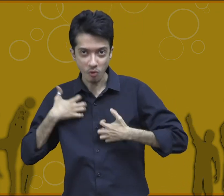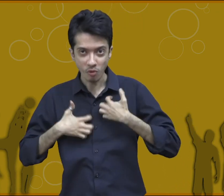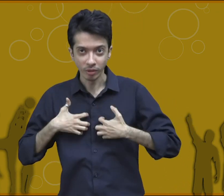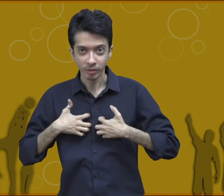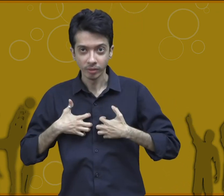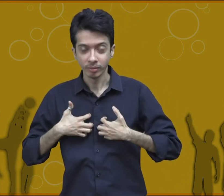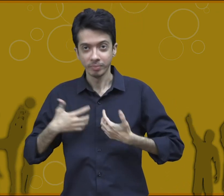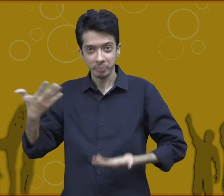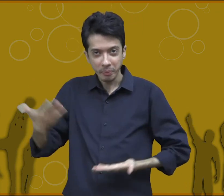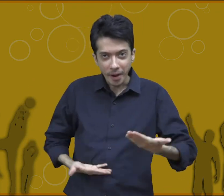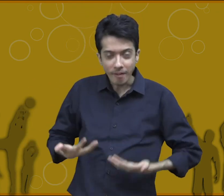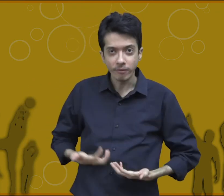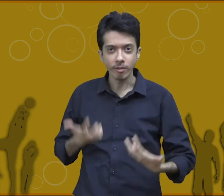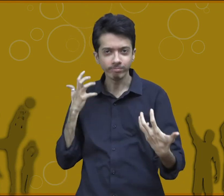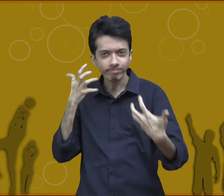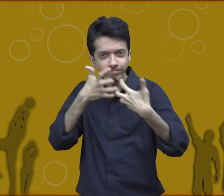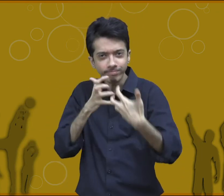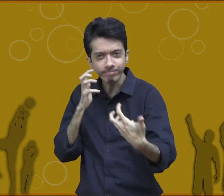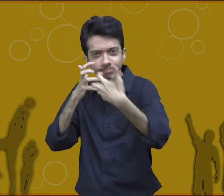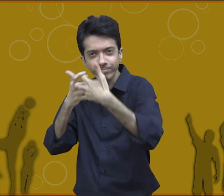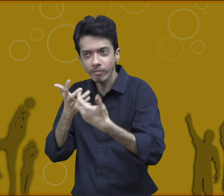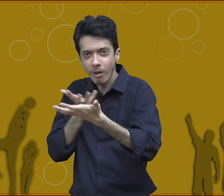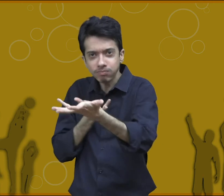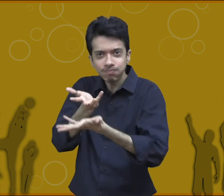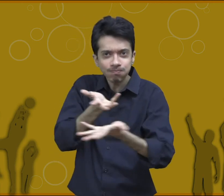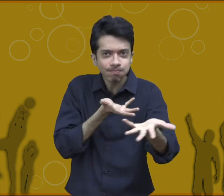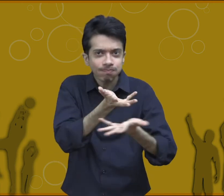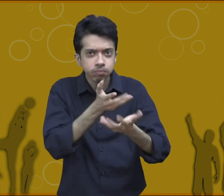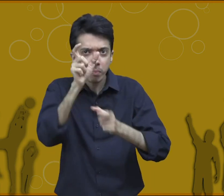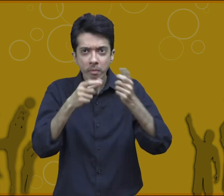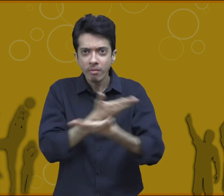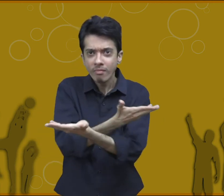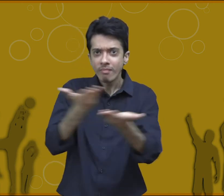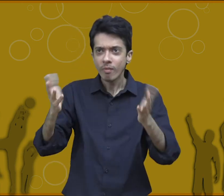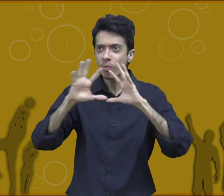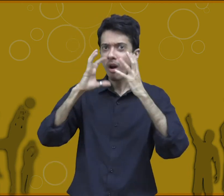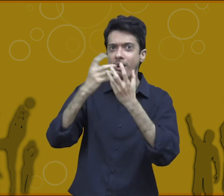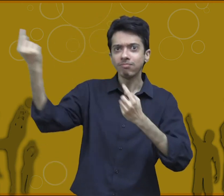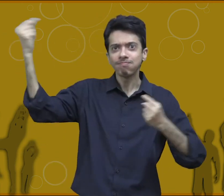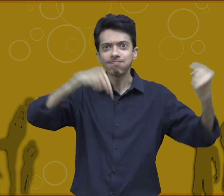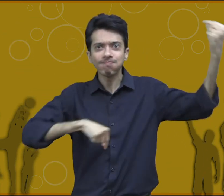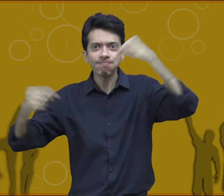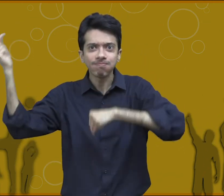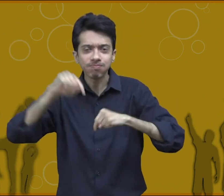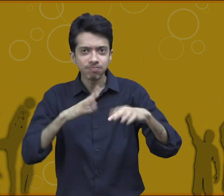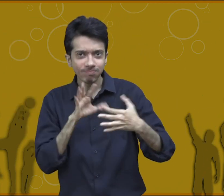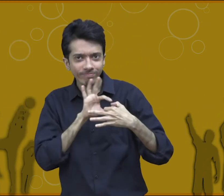emotionally and physically these are the skills that we use to communicate and interact with